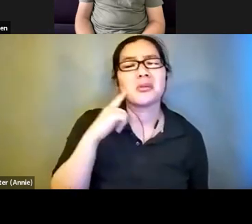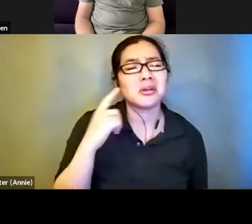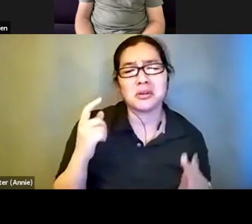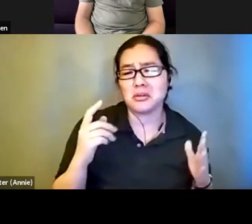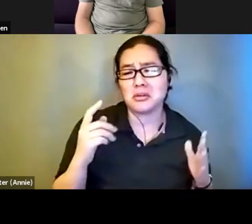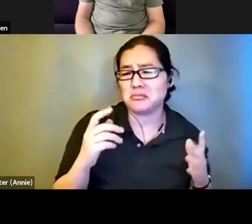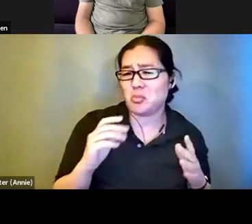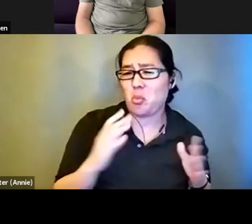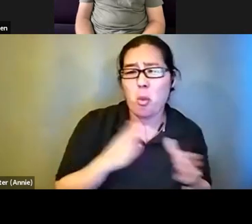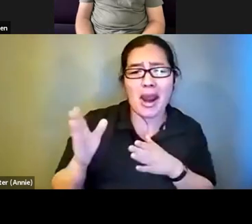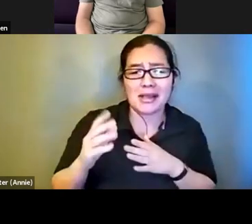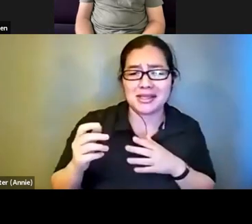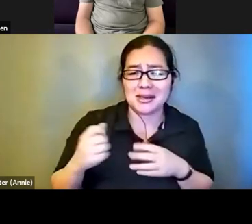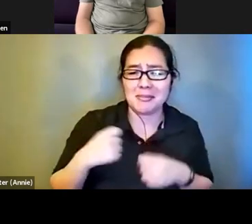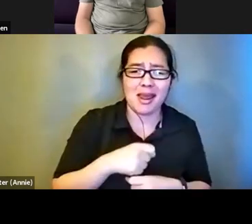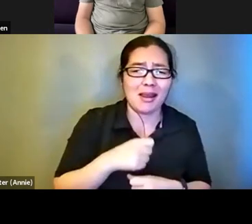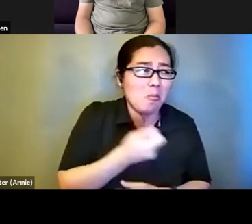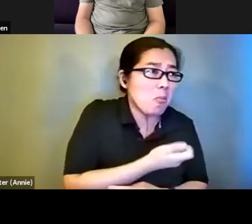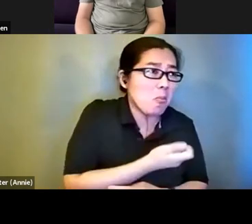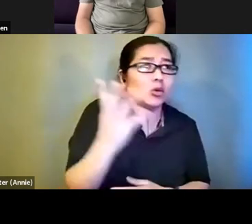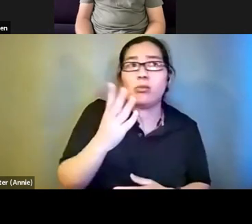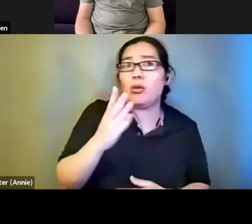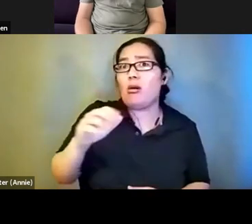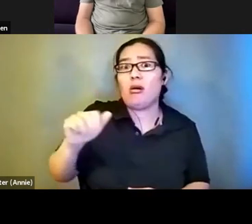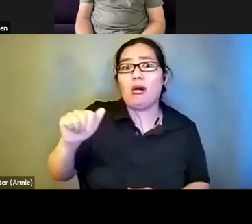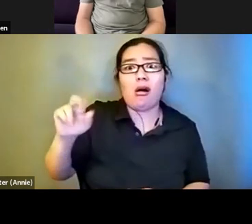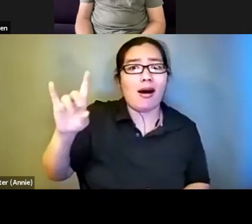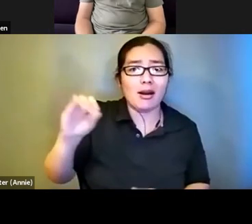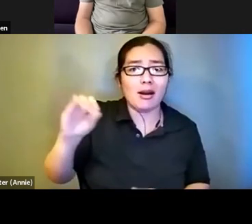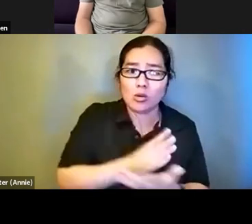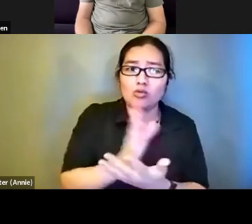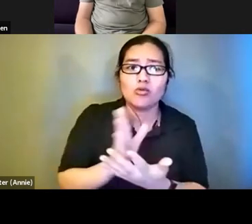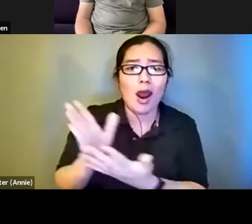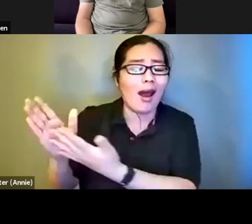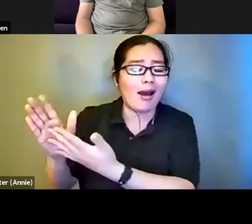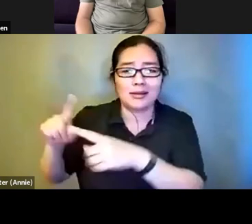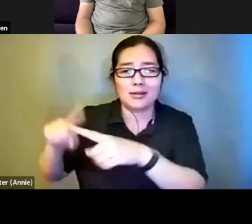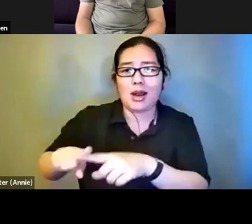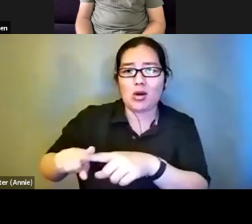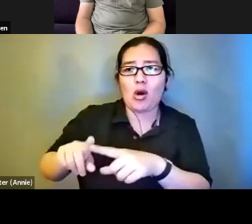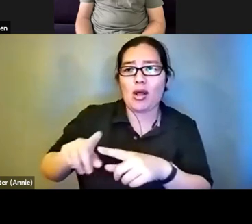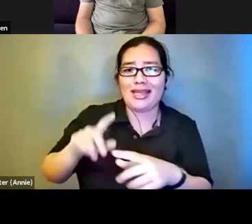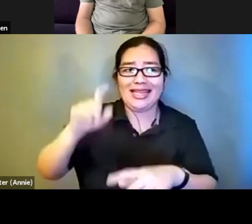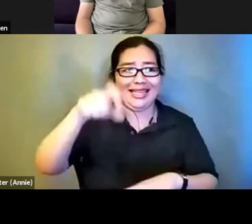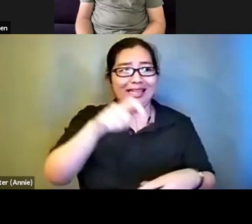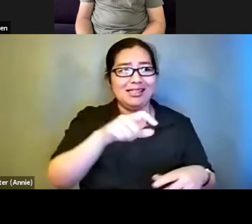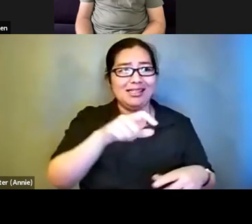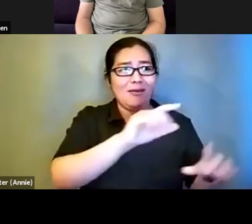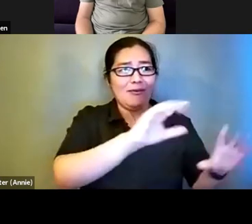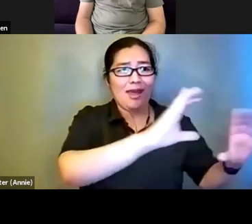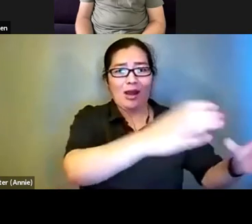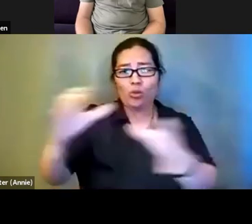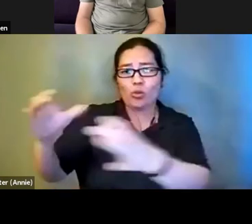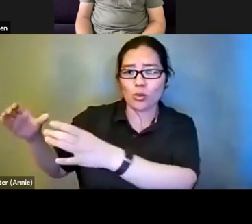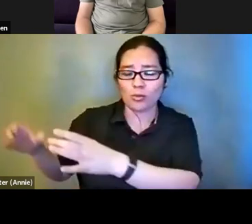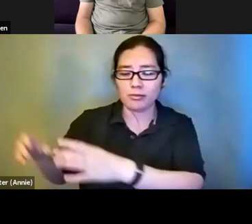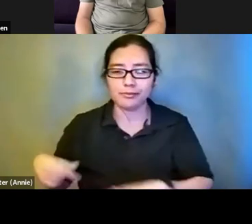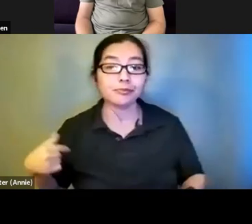tracks to fit a few different groups with needs. : Walei I'm glad you mentioned that. That's autoMANS is the name